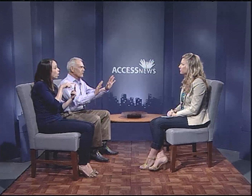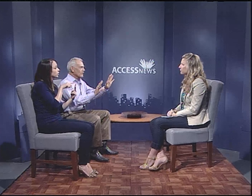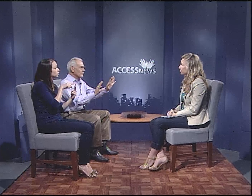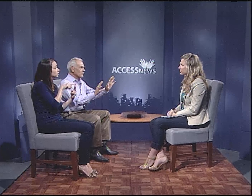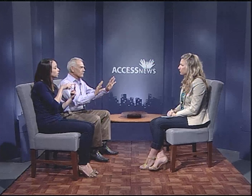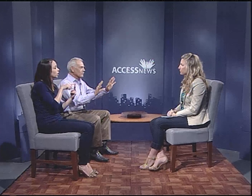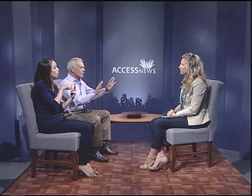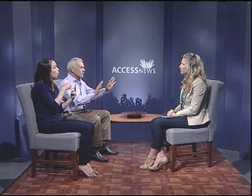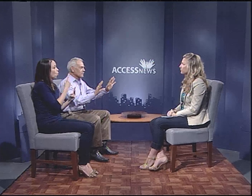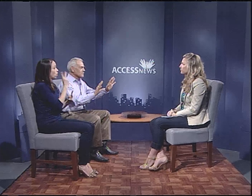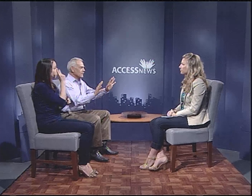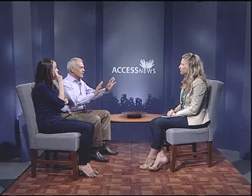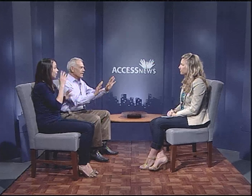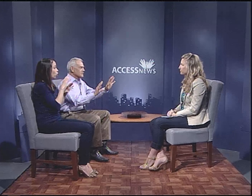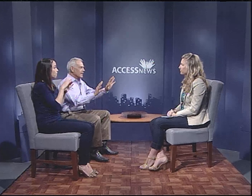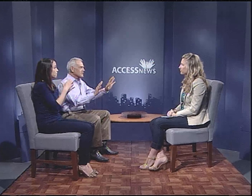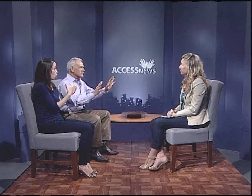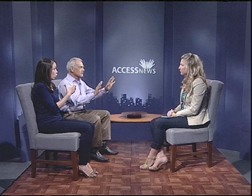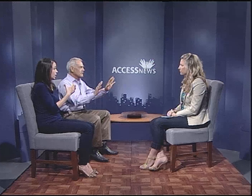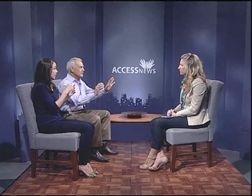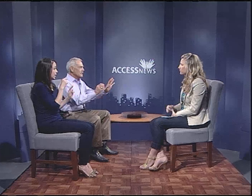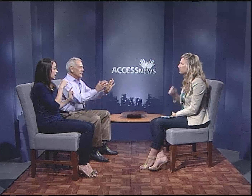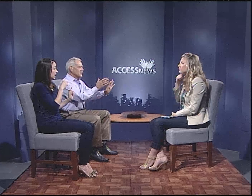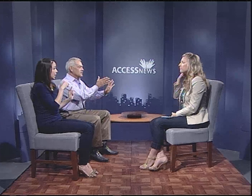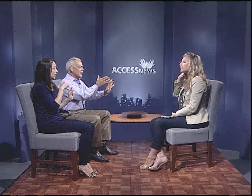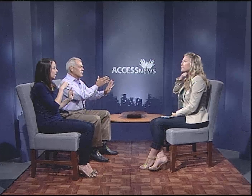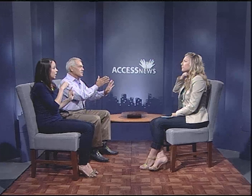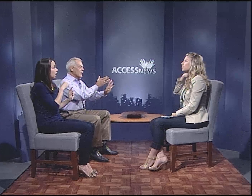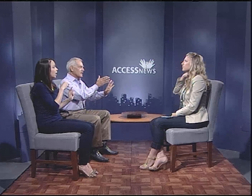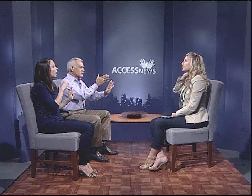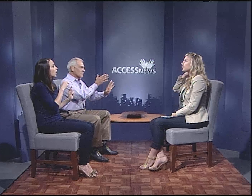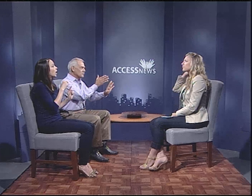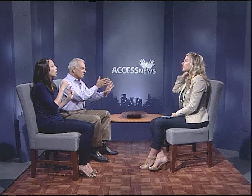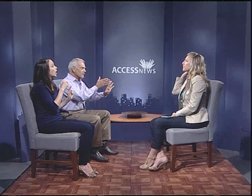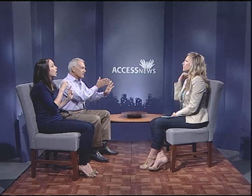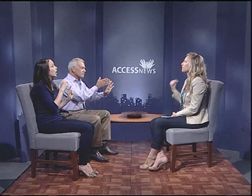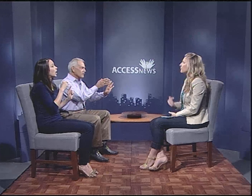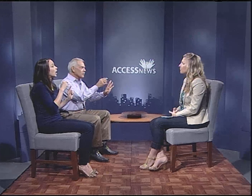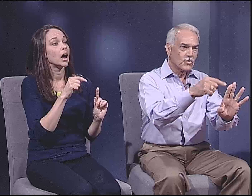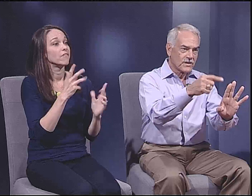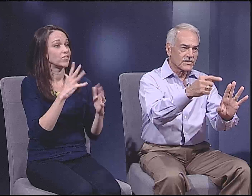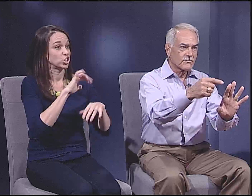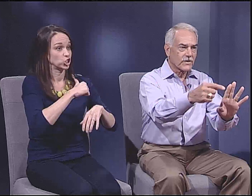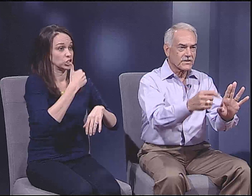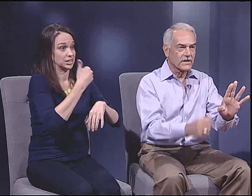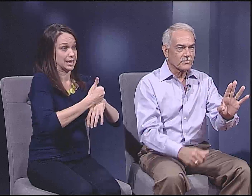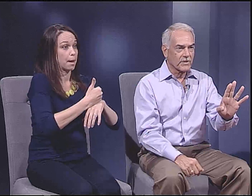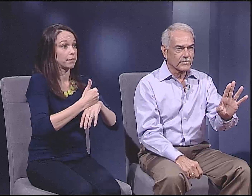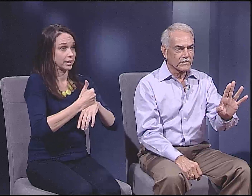of our political parties has actually established as an objective, to disenfranchise people,